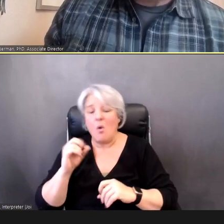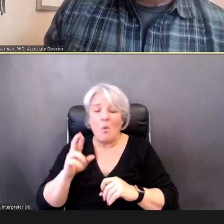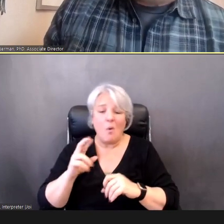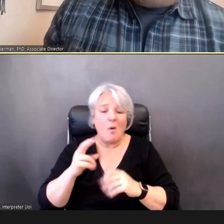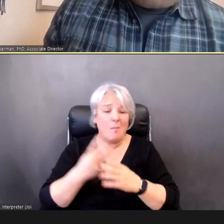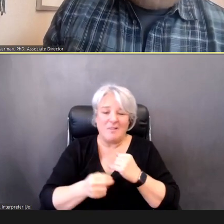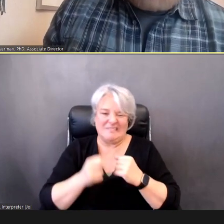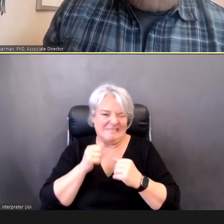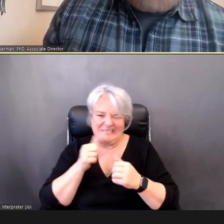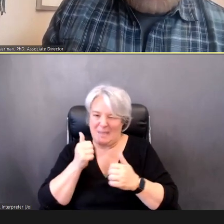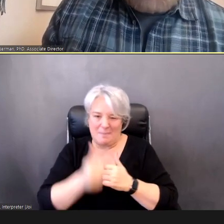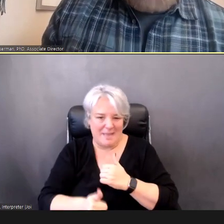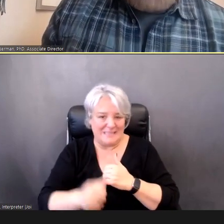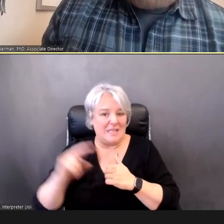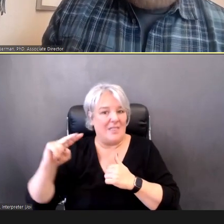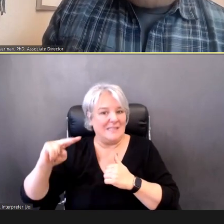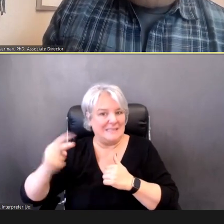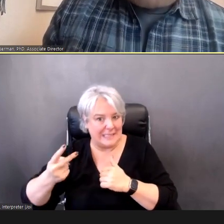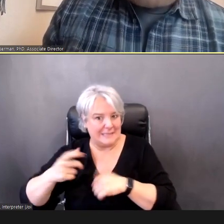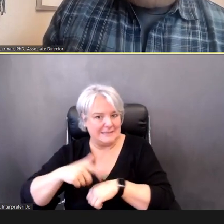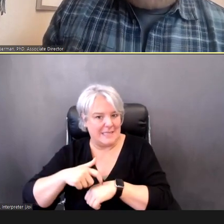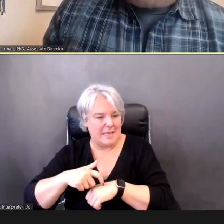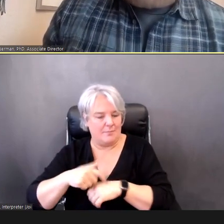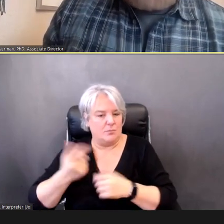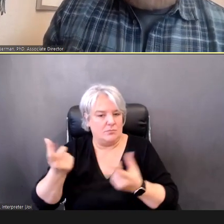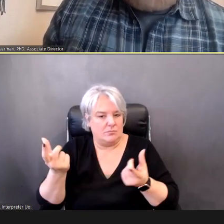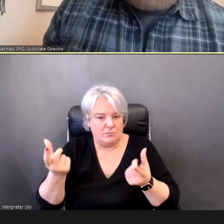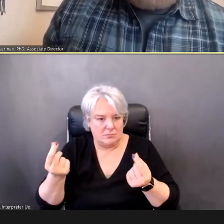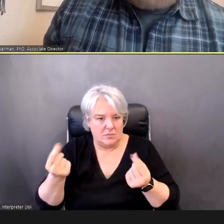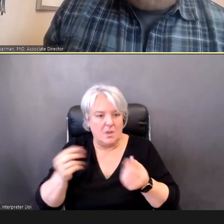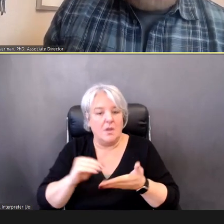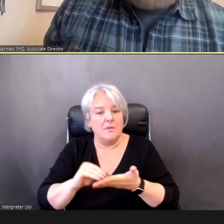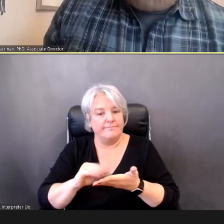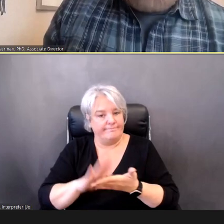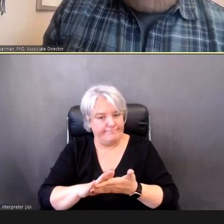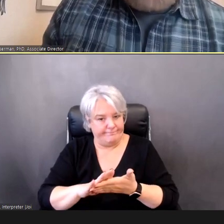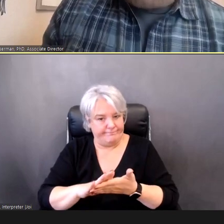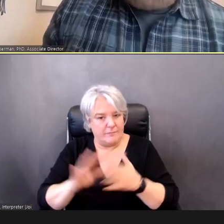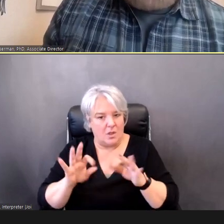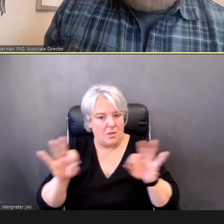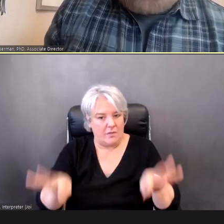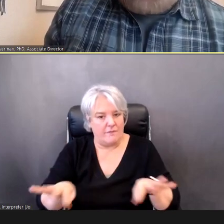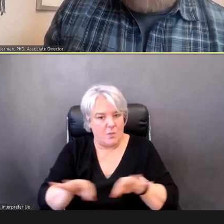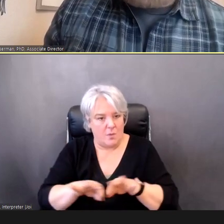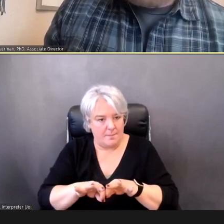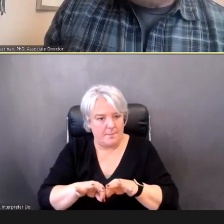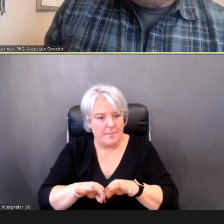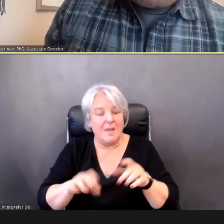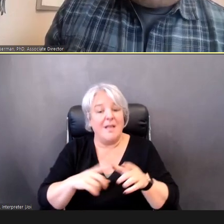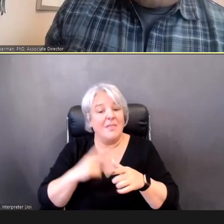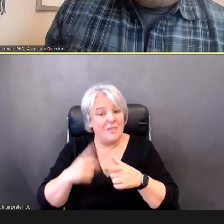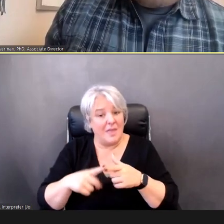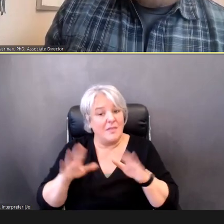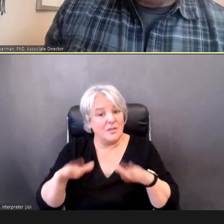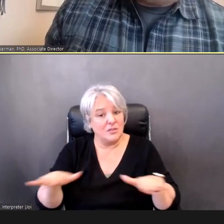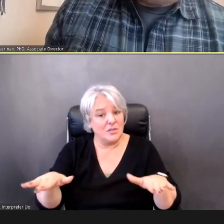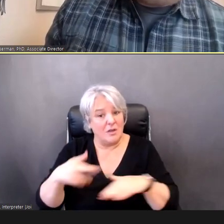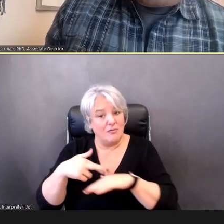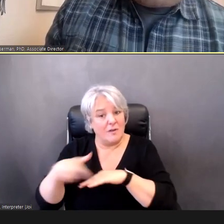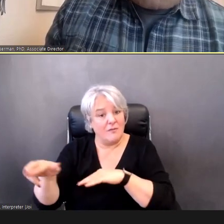We want to make sure we indicate that on the form, and then, the Child is referred for a middle ear consultation, from a healthcare